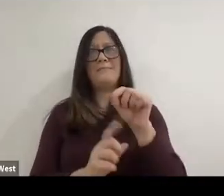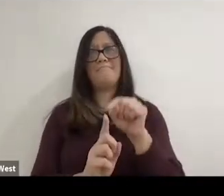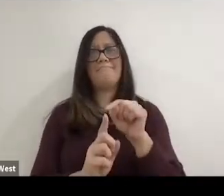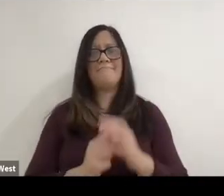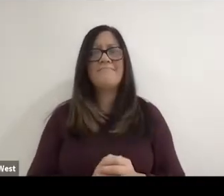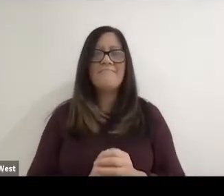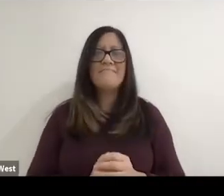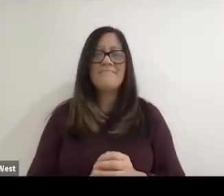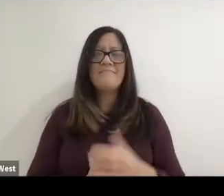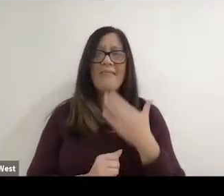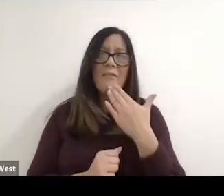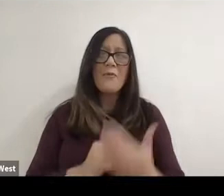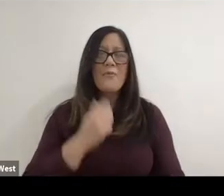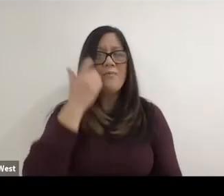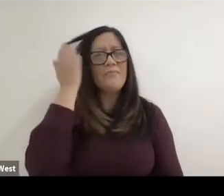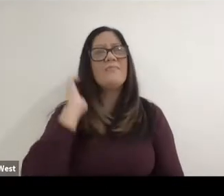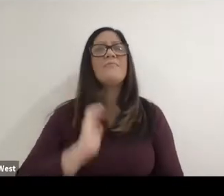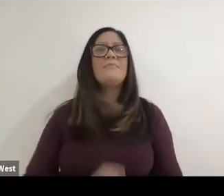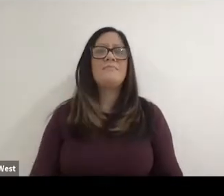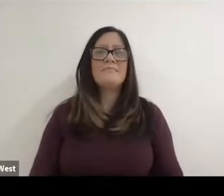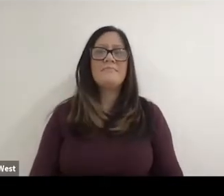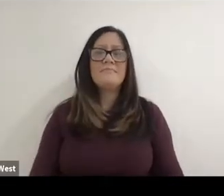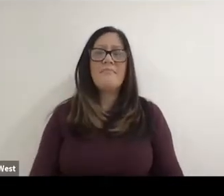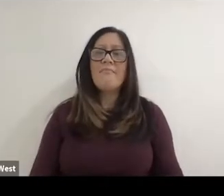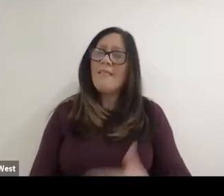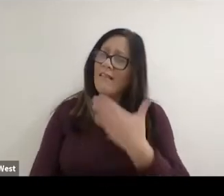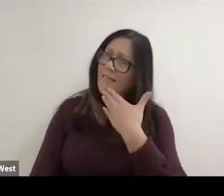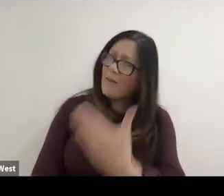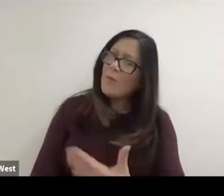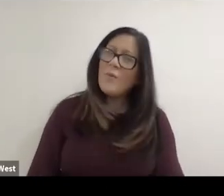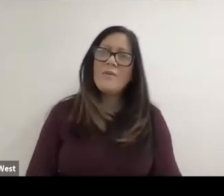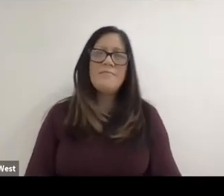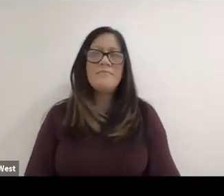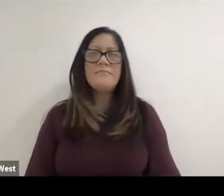Thank you. Thanks Sir Phillip.